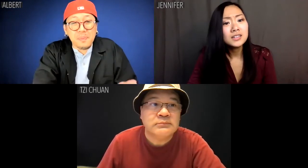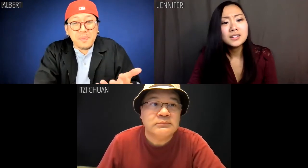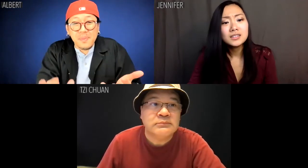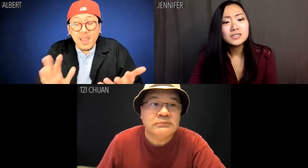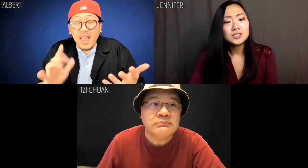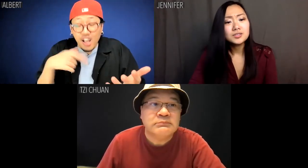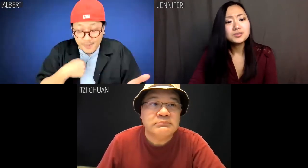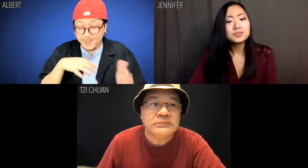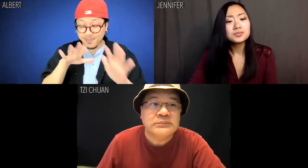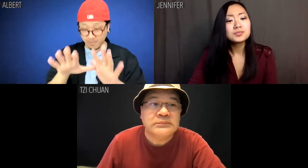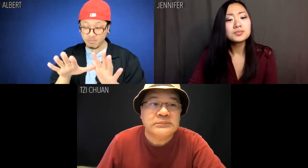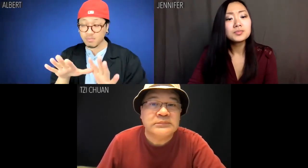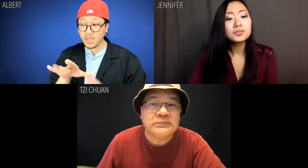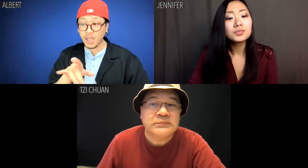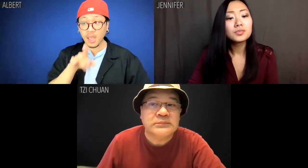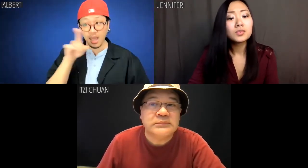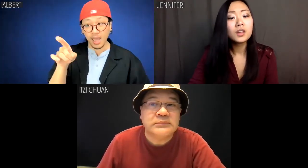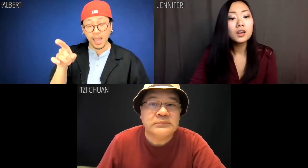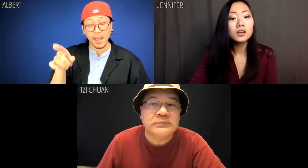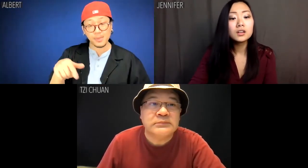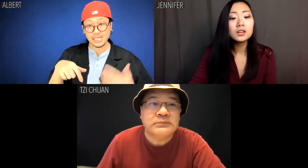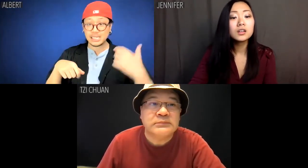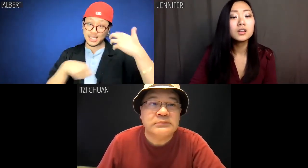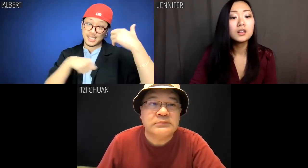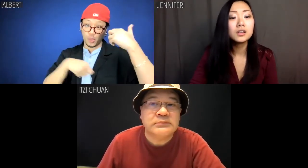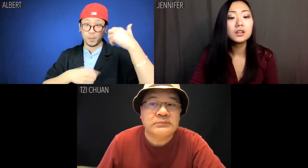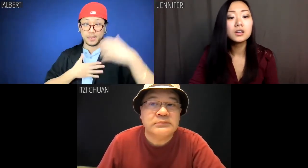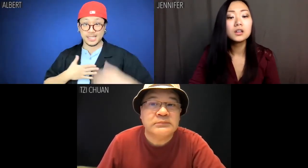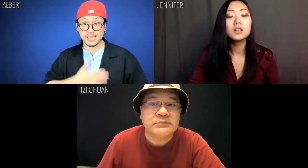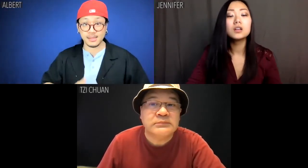Albert: I'll take the cello.